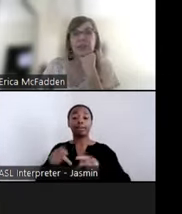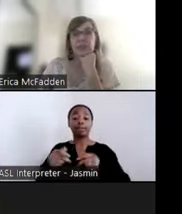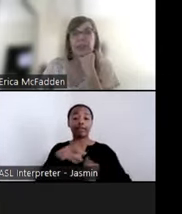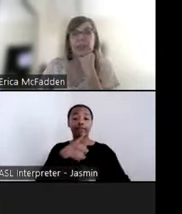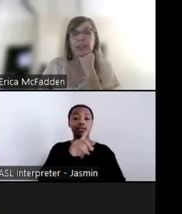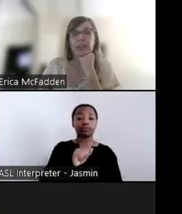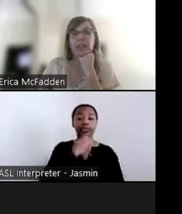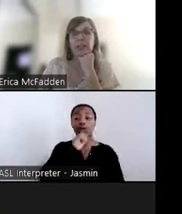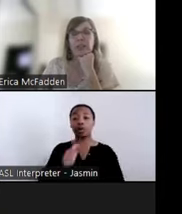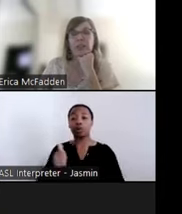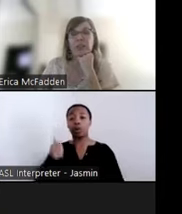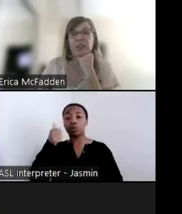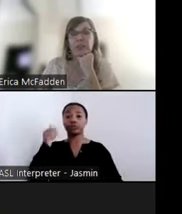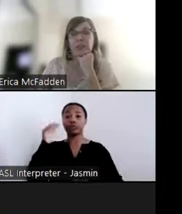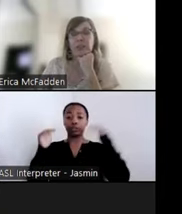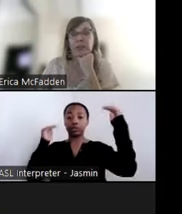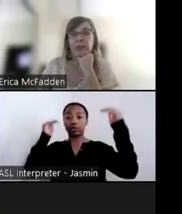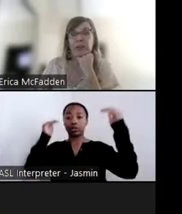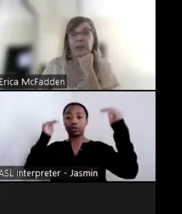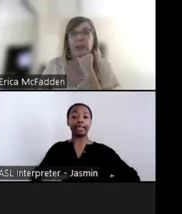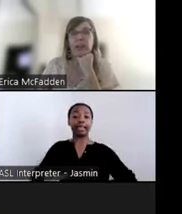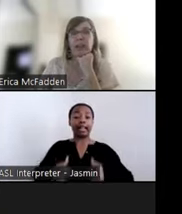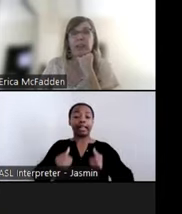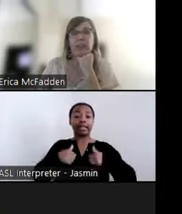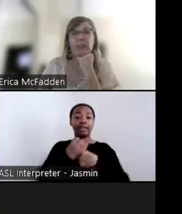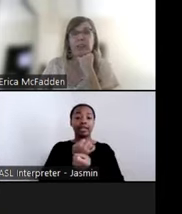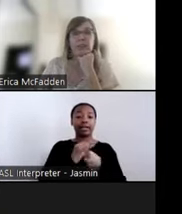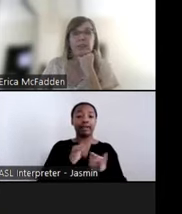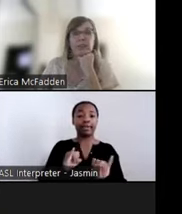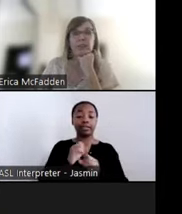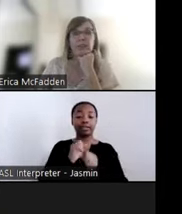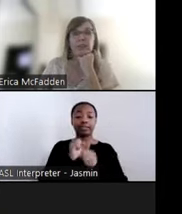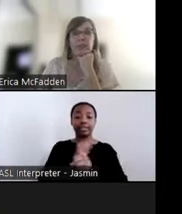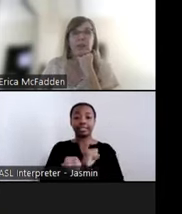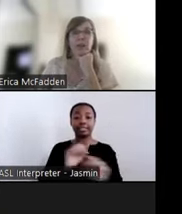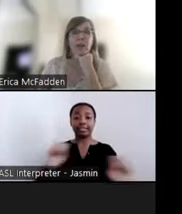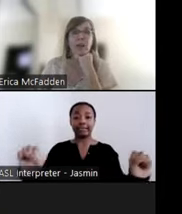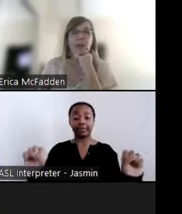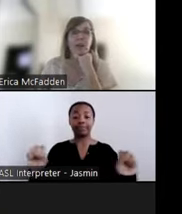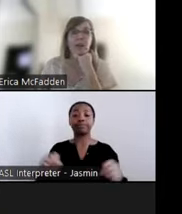their communities. The HSRC provides technical assistance across the federal